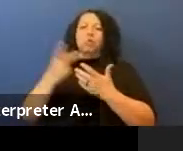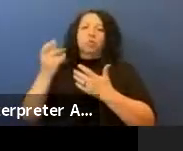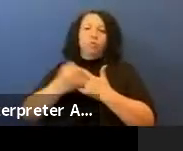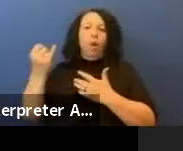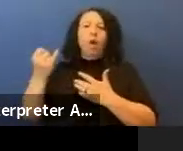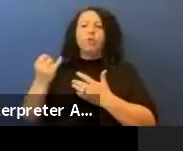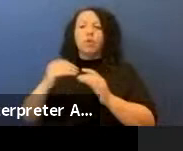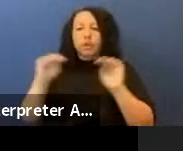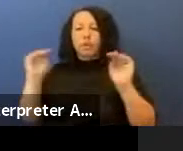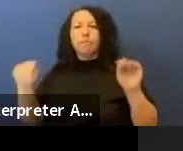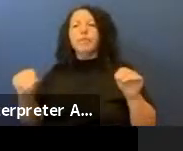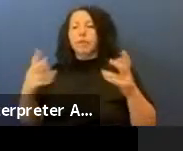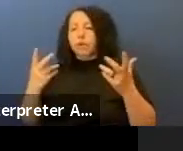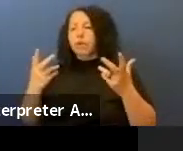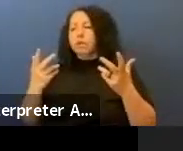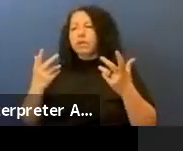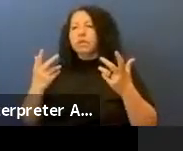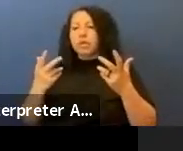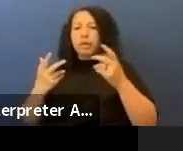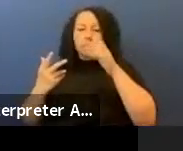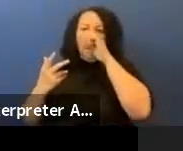collected one as well, so they're in New York and